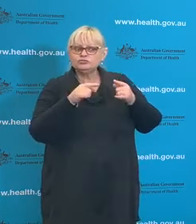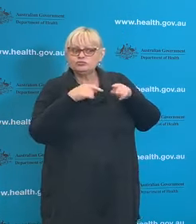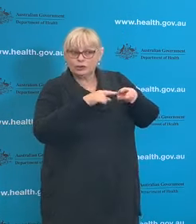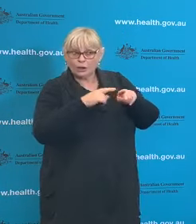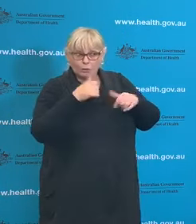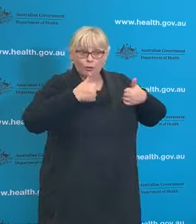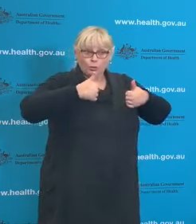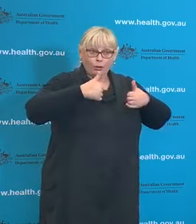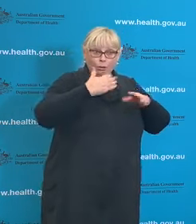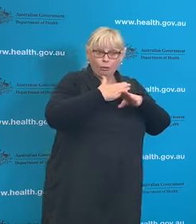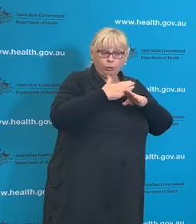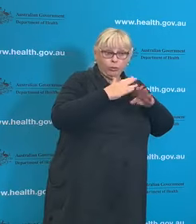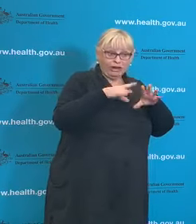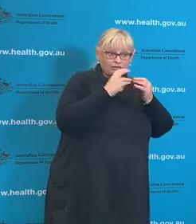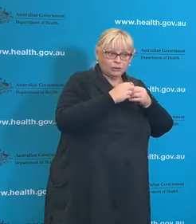Yes, so we have had a confirmation from Victoria. Obviously we